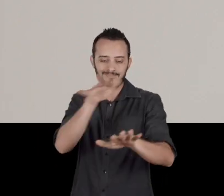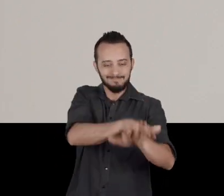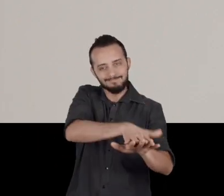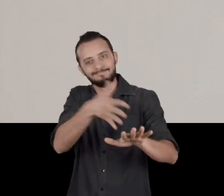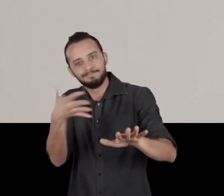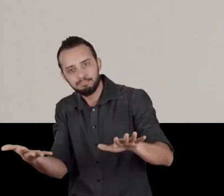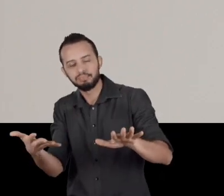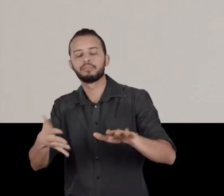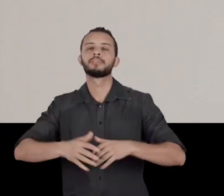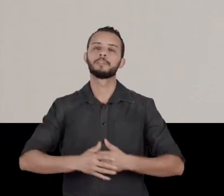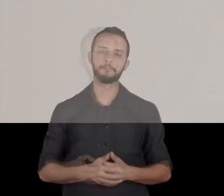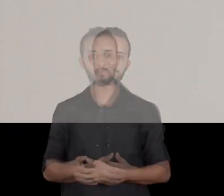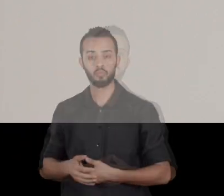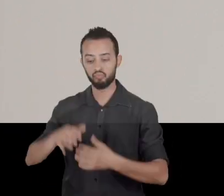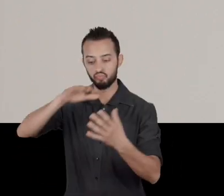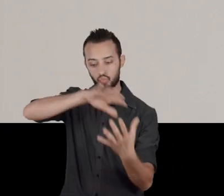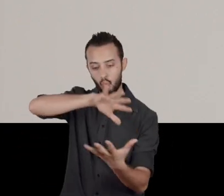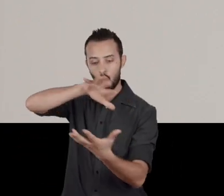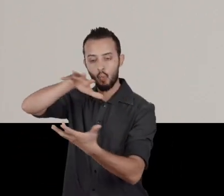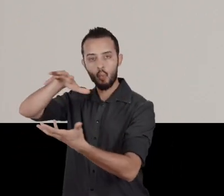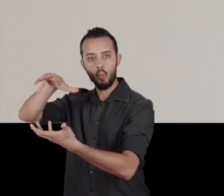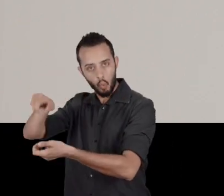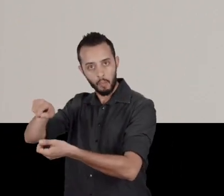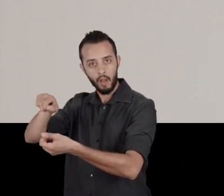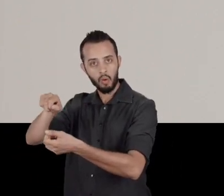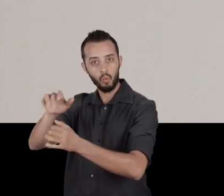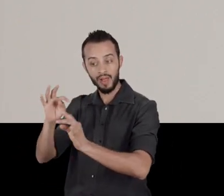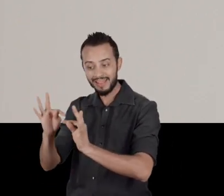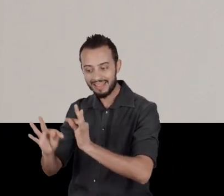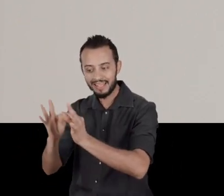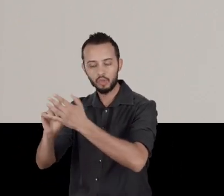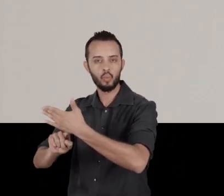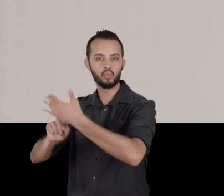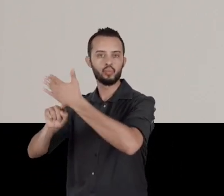within the global space, the space of globalization,